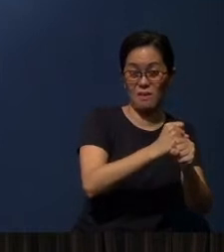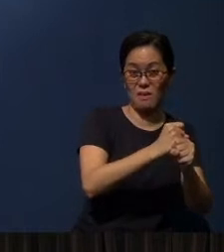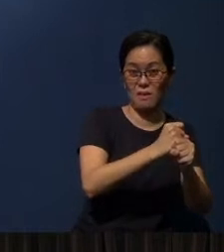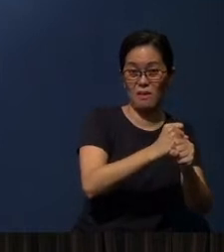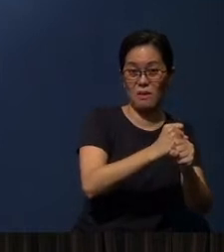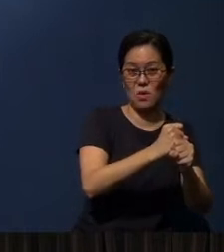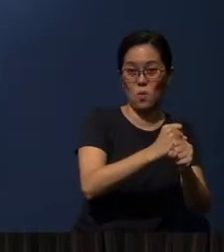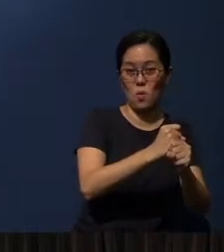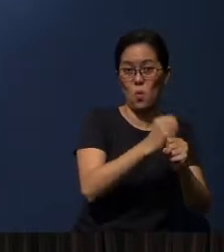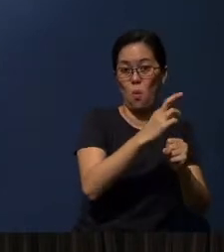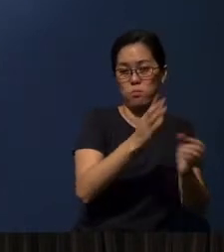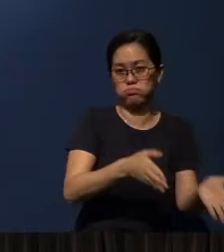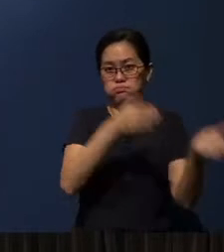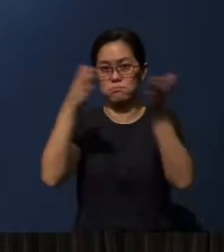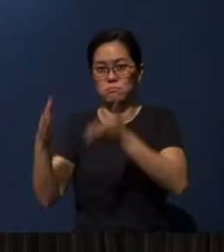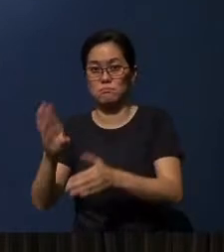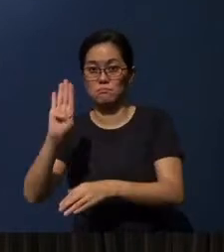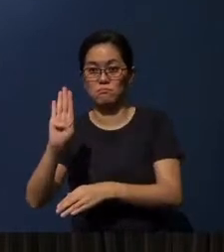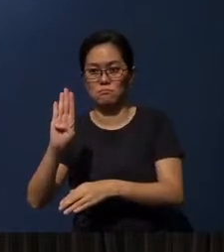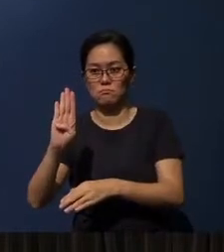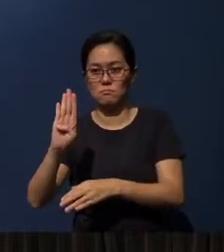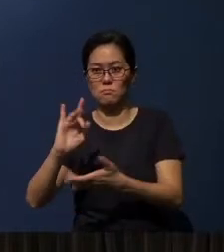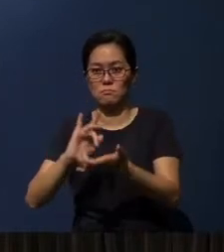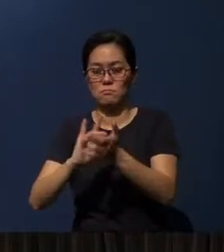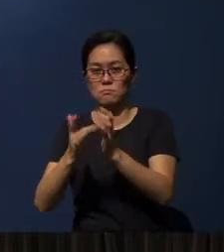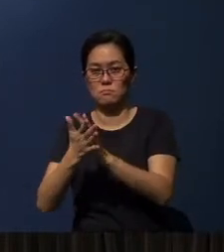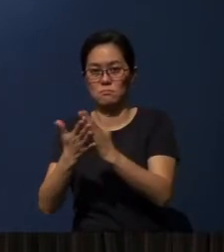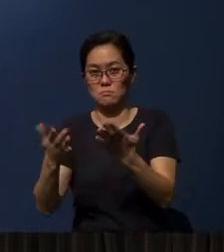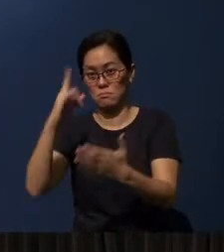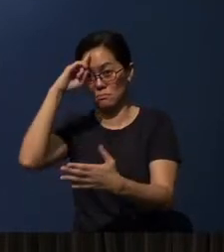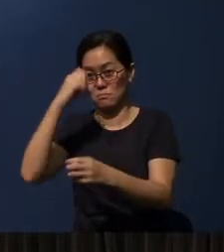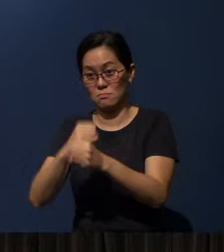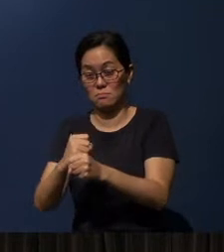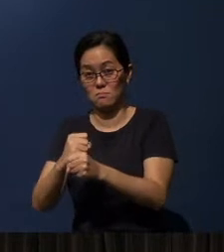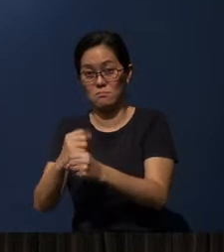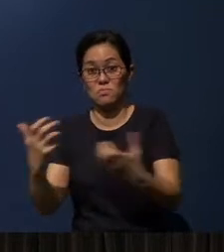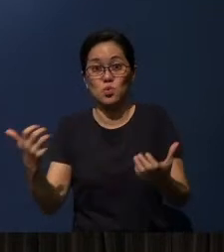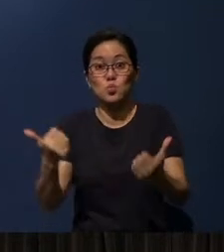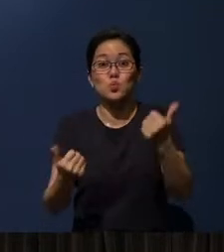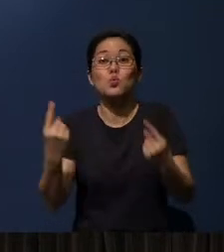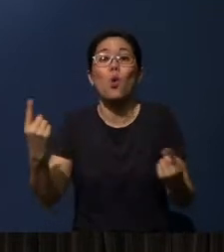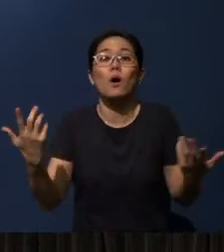or is this - B - biblical faith? Which one is faith?